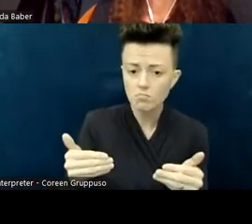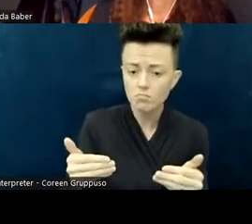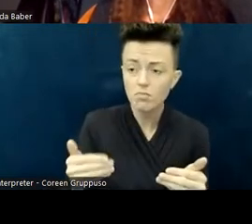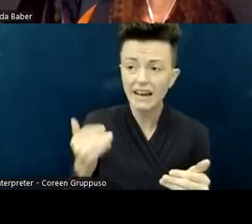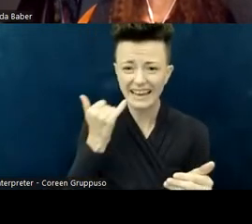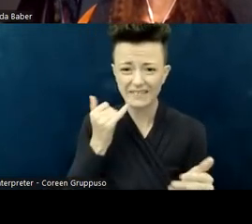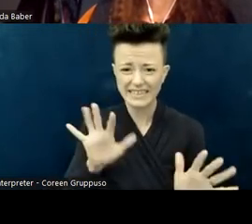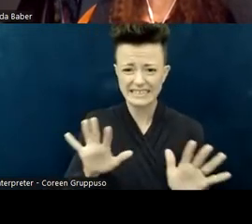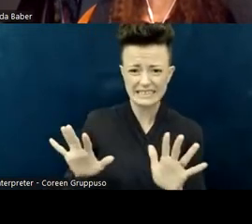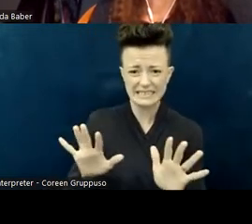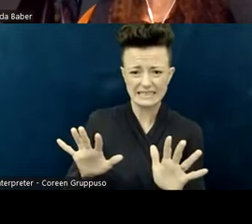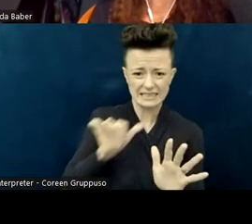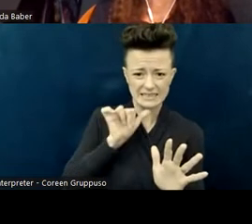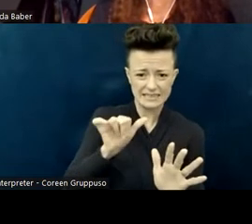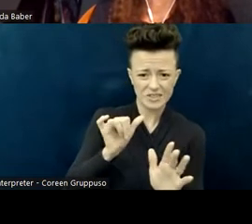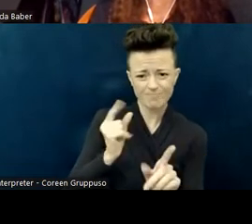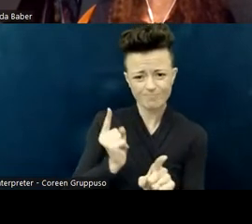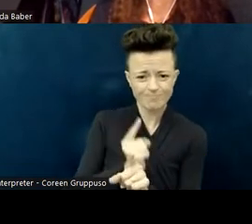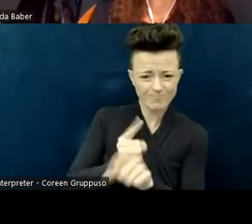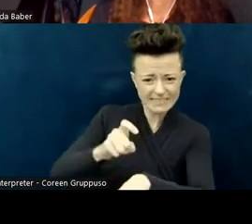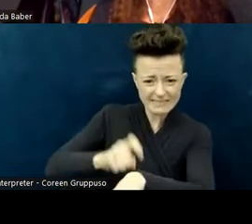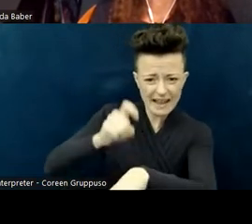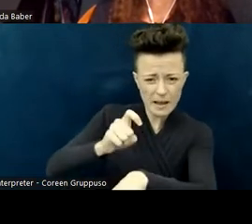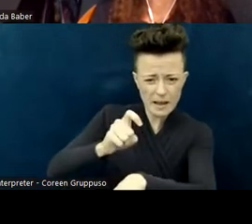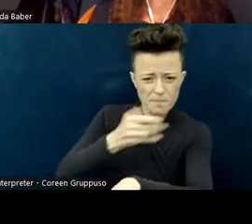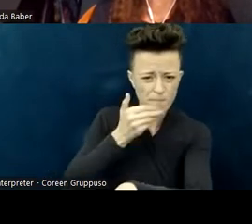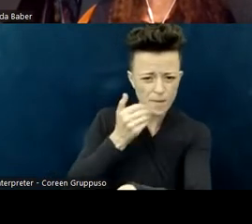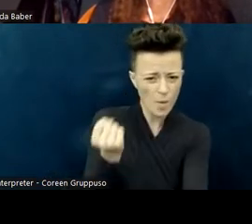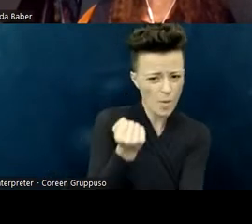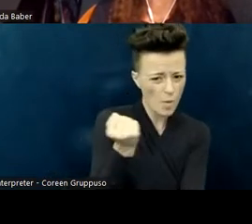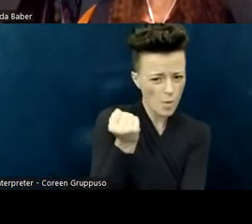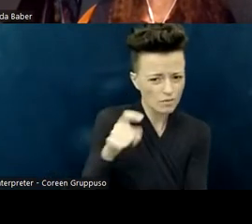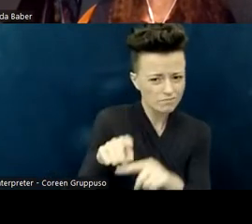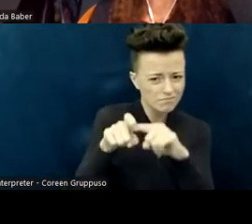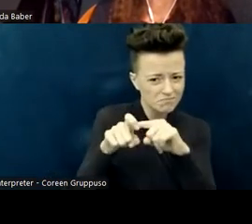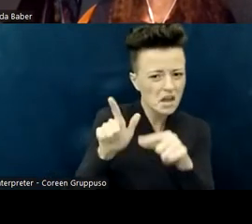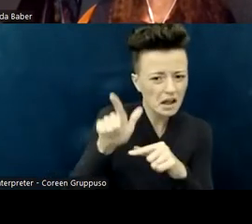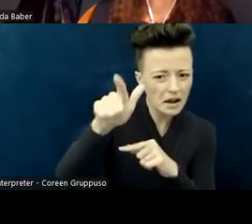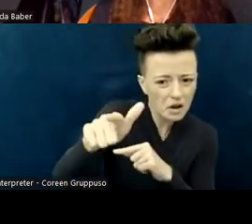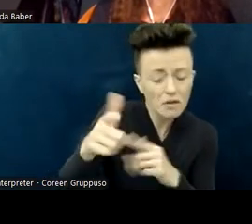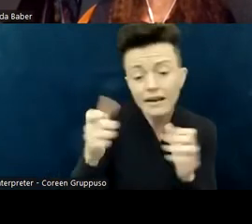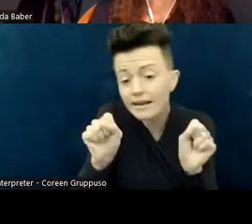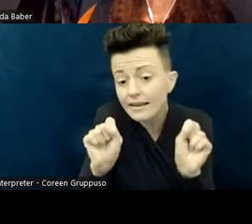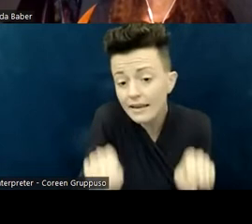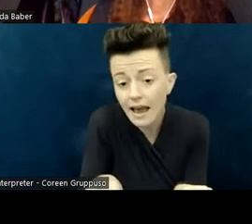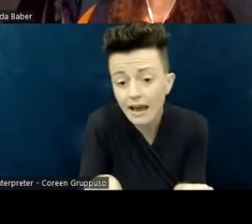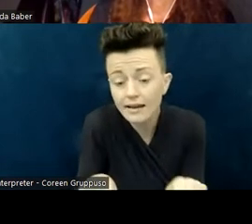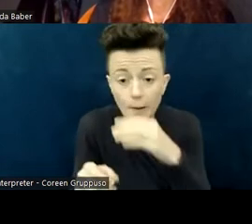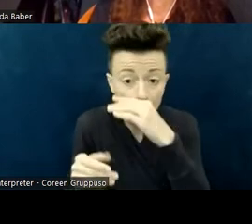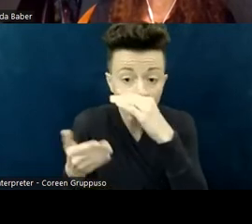If it's something that is being addressed to a person with a disability— and I'll get to that a little more in the microaggressions—